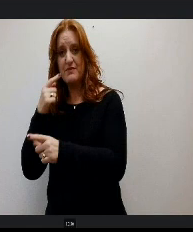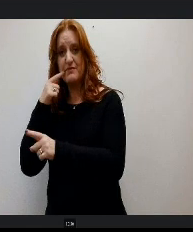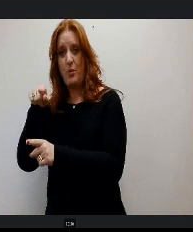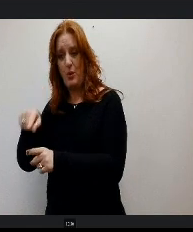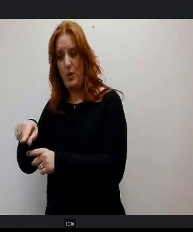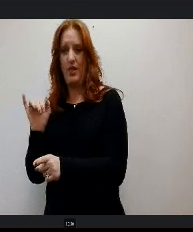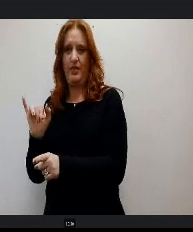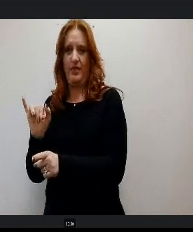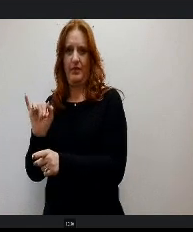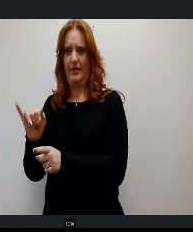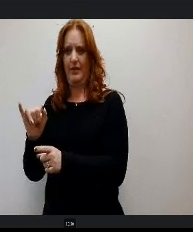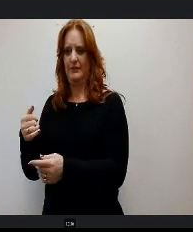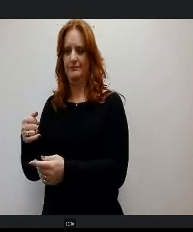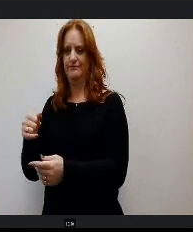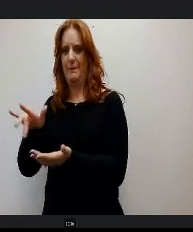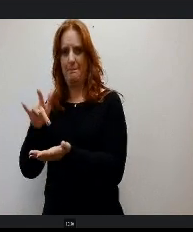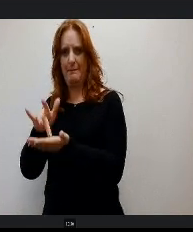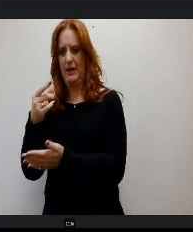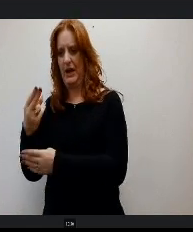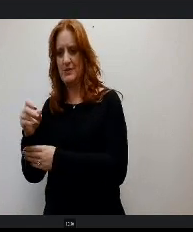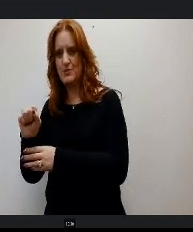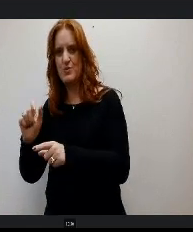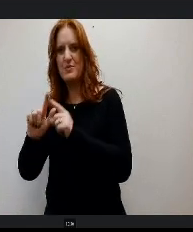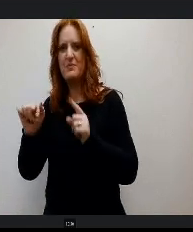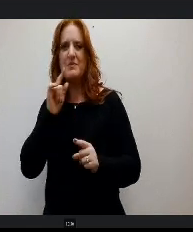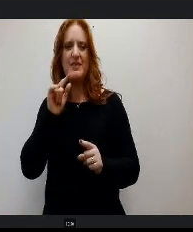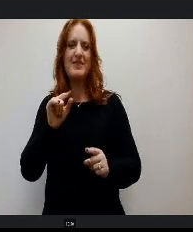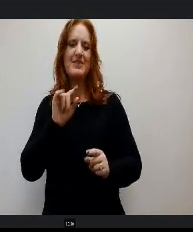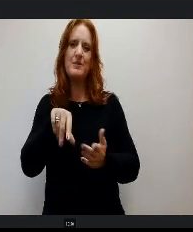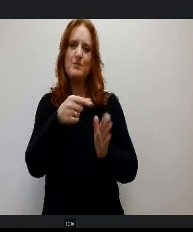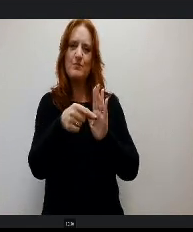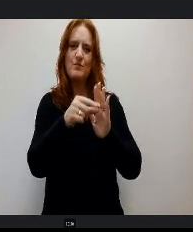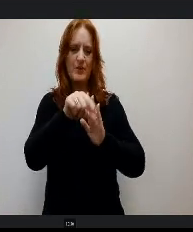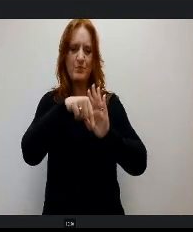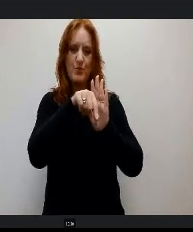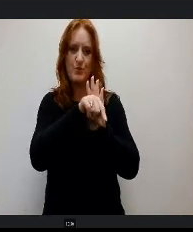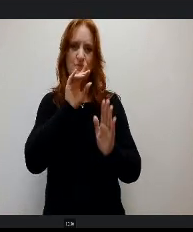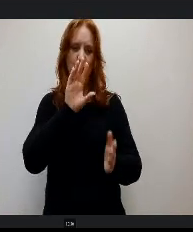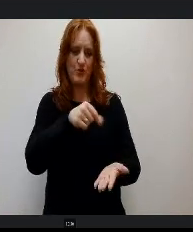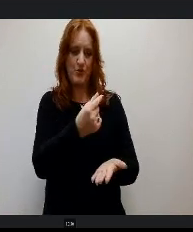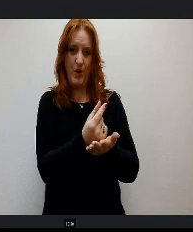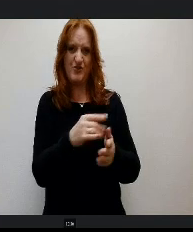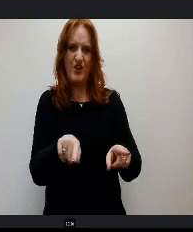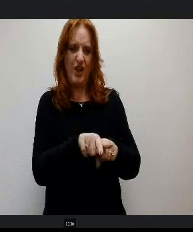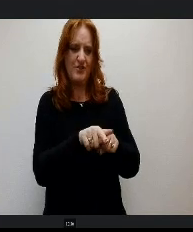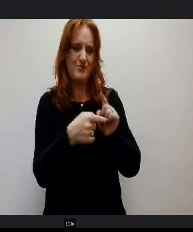And so as we go into next year and we start developing how we measure it in all the